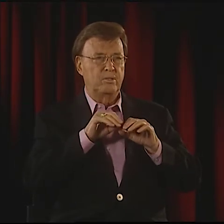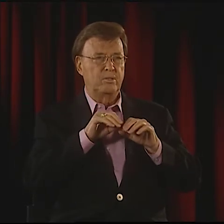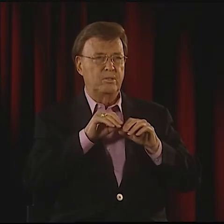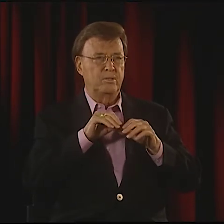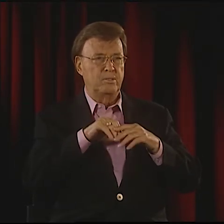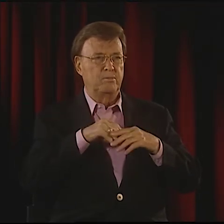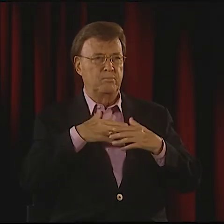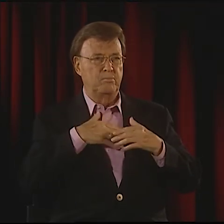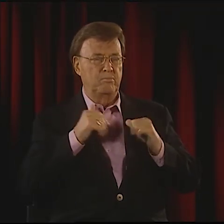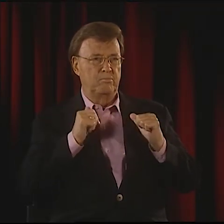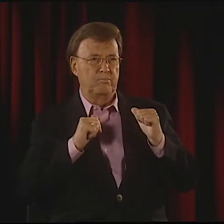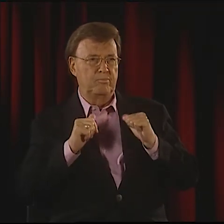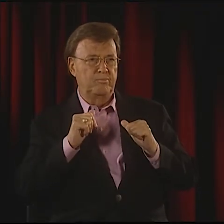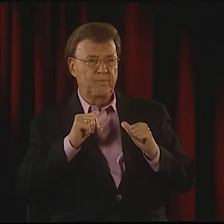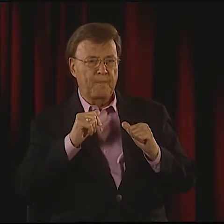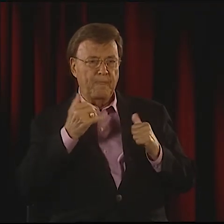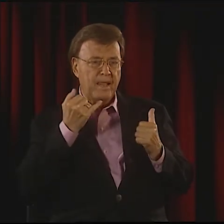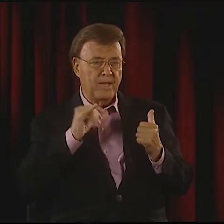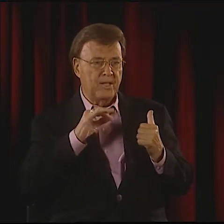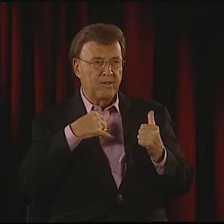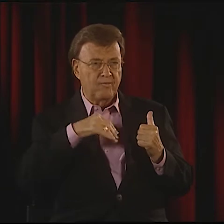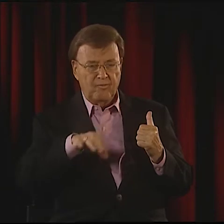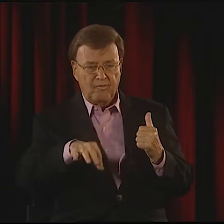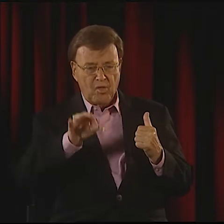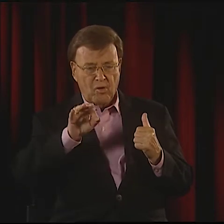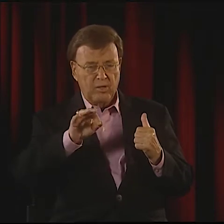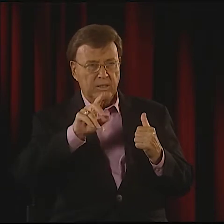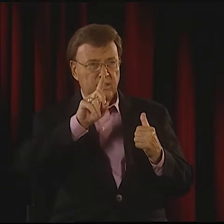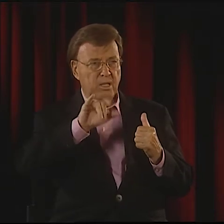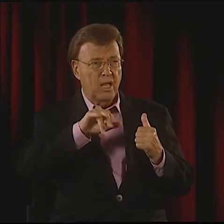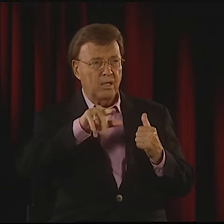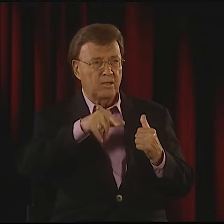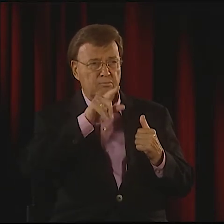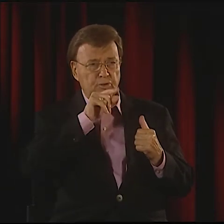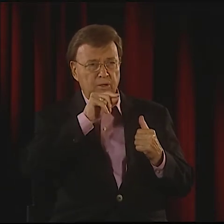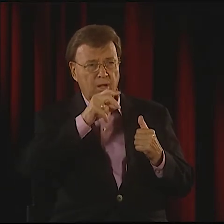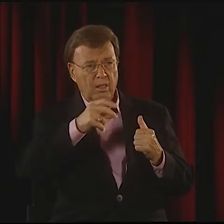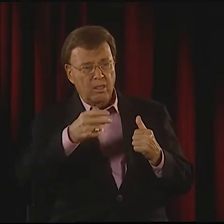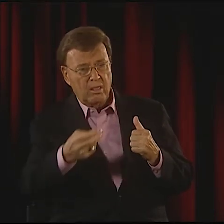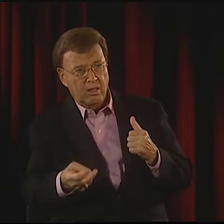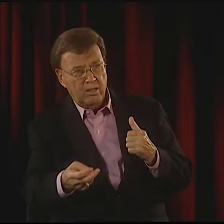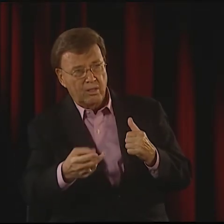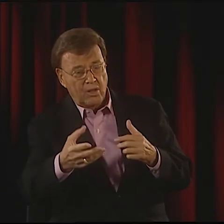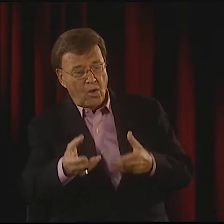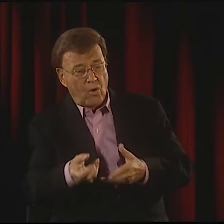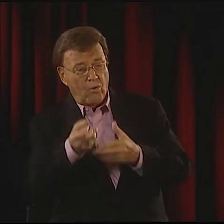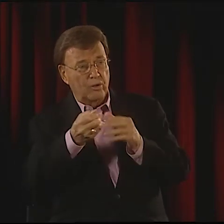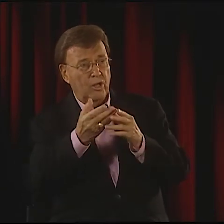THAT WAS NEWS TO ME. I HAD NO IDEA. SAID, "BREATHING IS VERY IMPORTANT